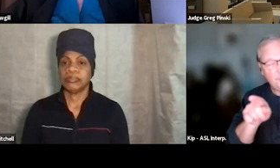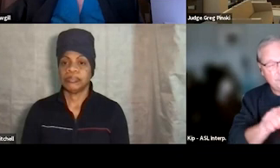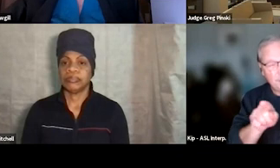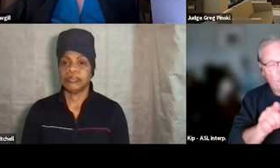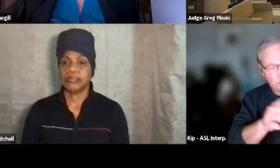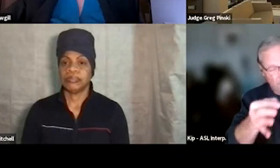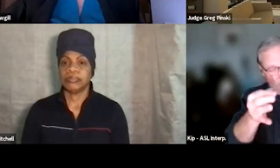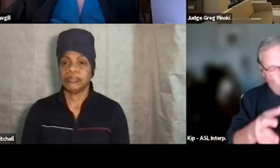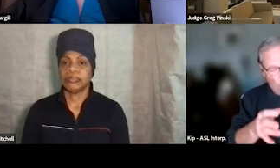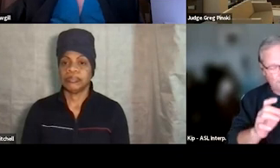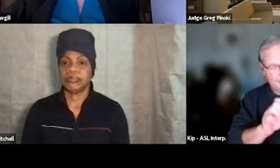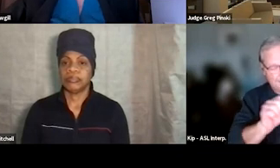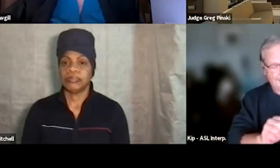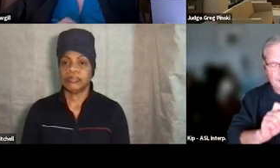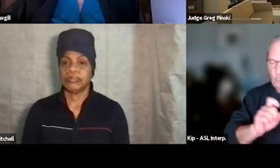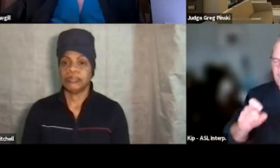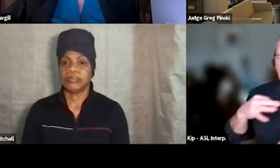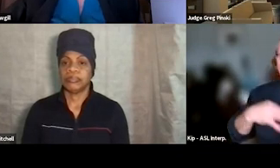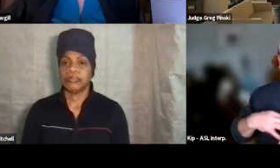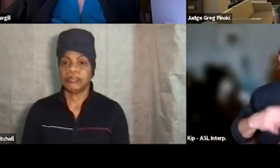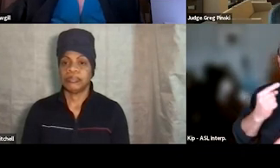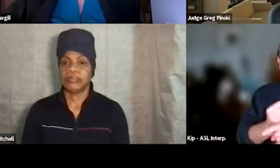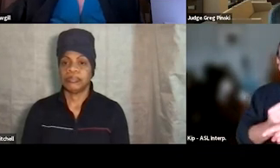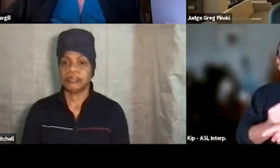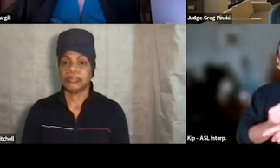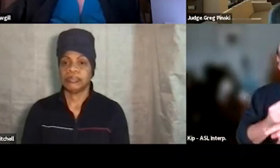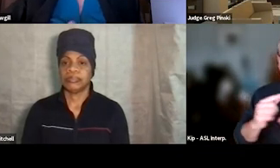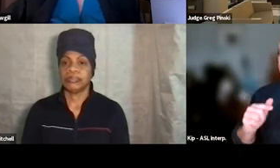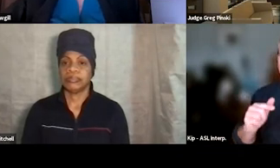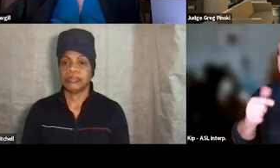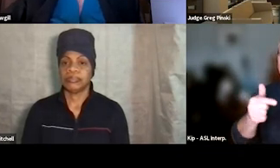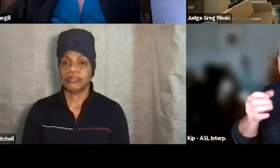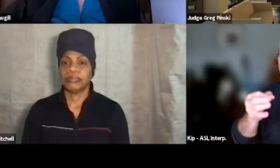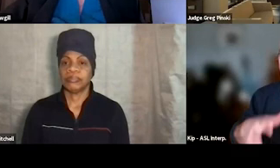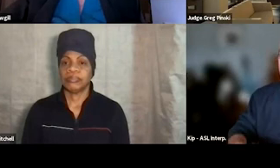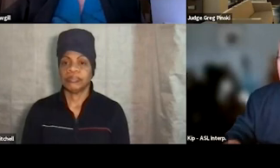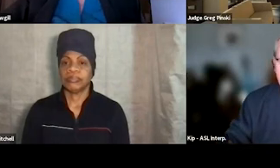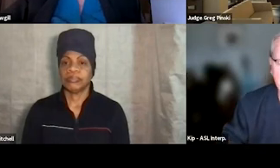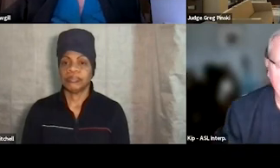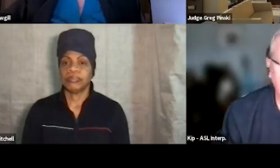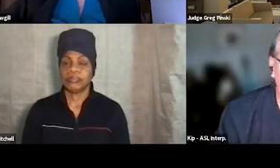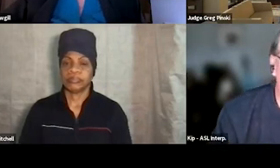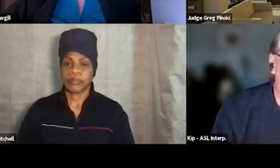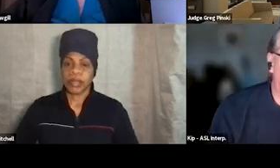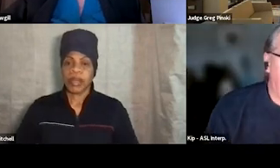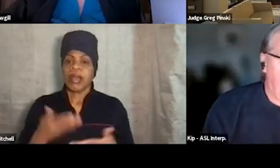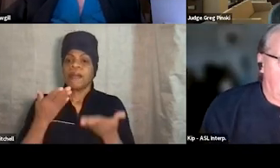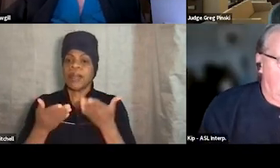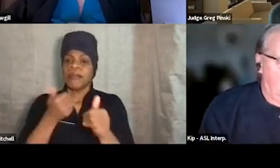and we need to give 'em some kind of benefit, right? So it may be probation is terminated early or they avoid a criminal record, something on the criminal record,